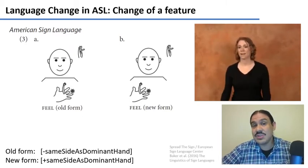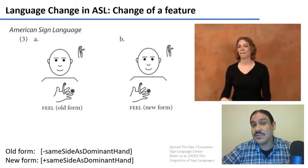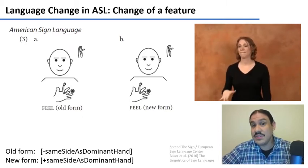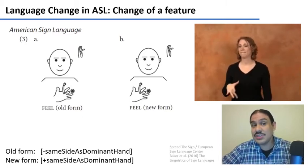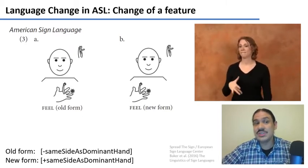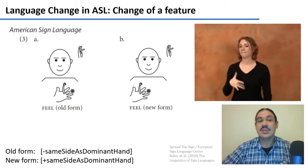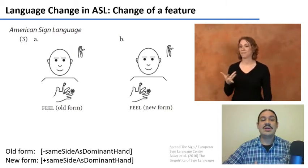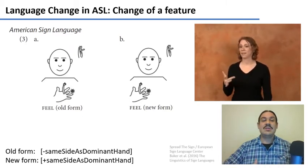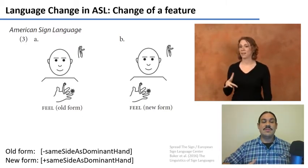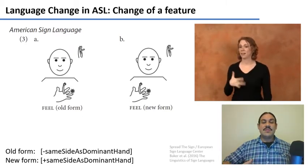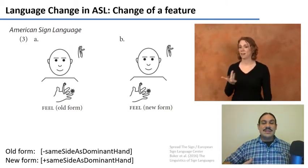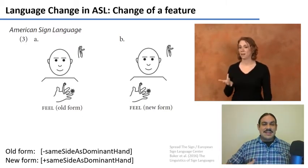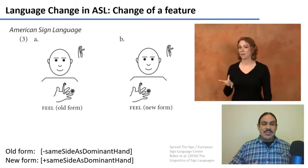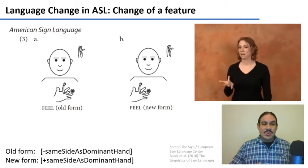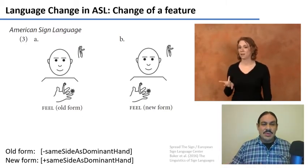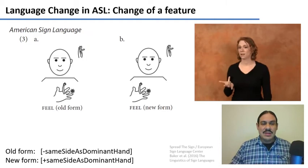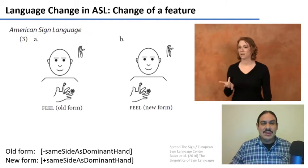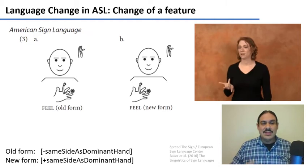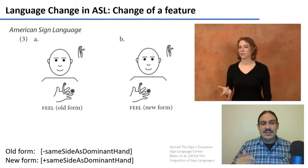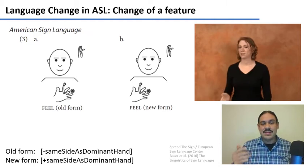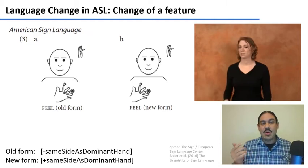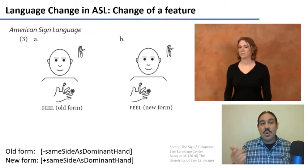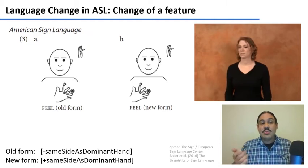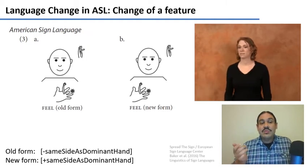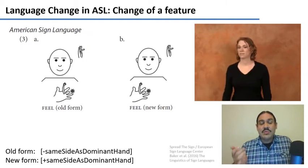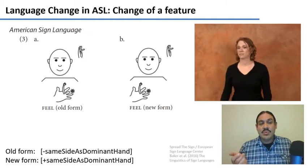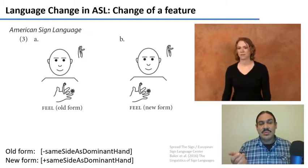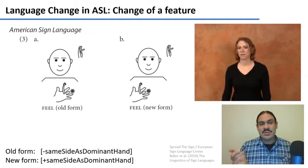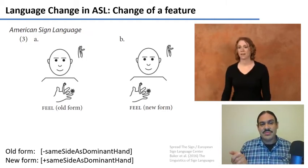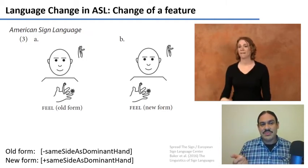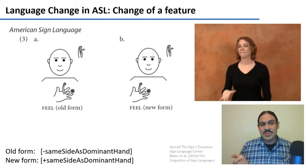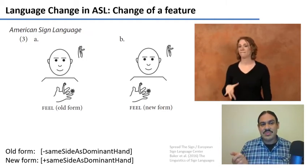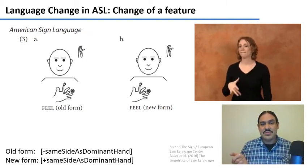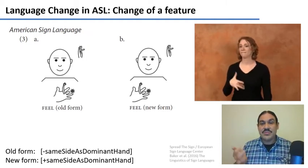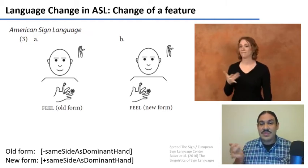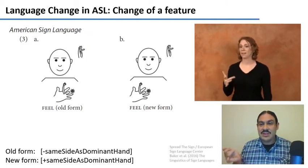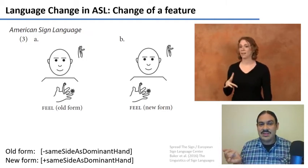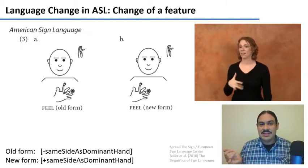this and then like this if you look at it very closely you'll